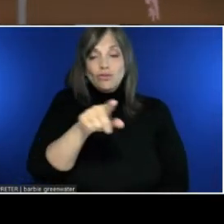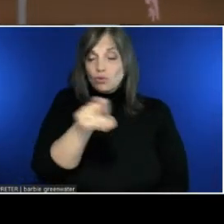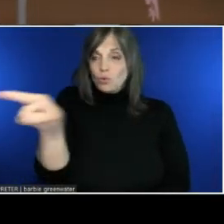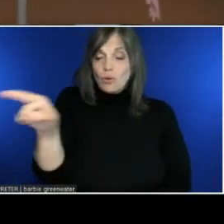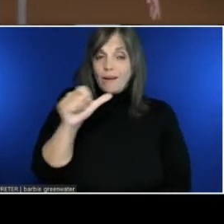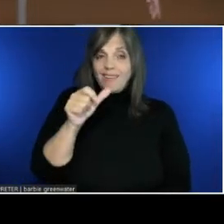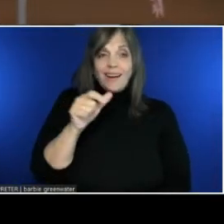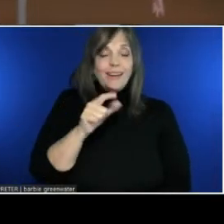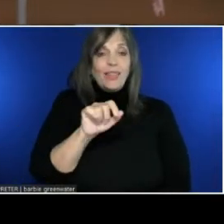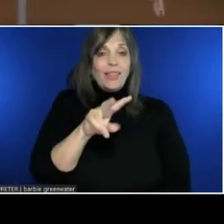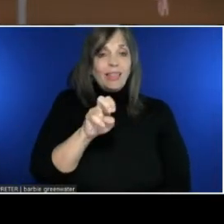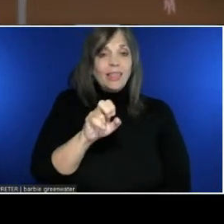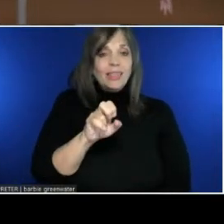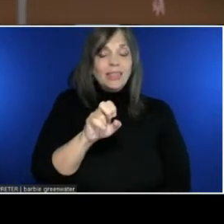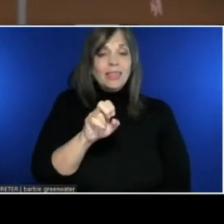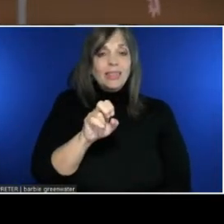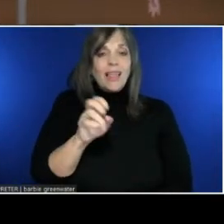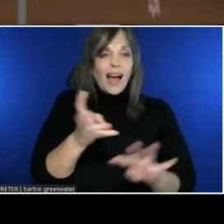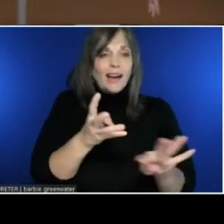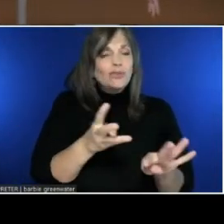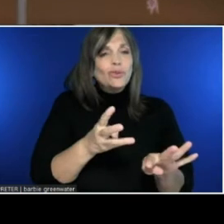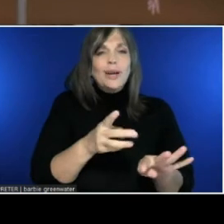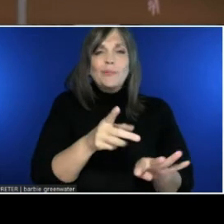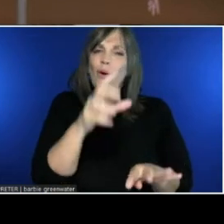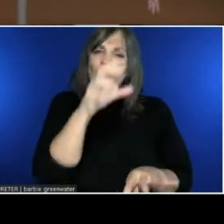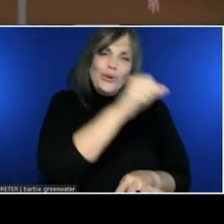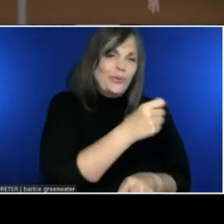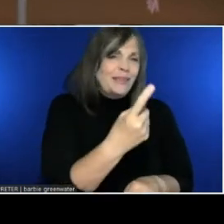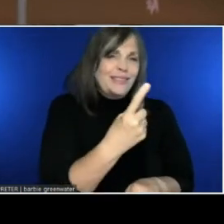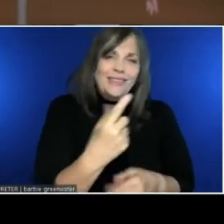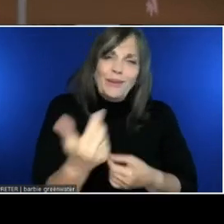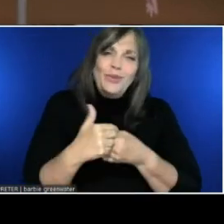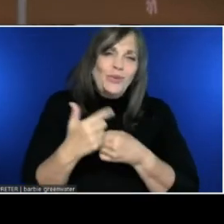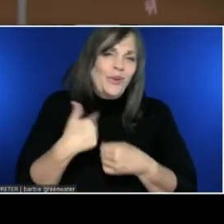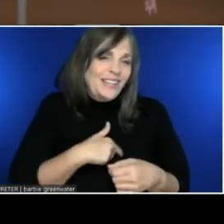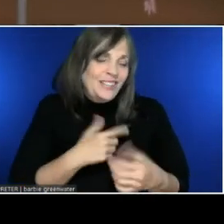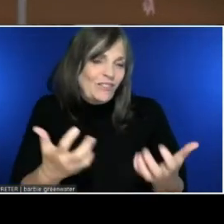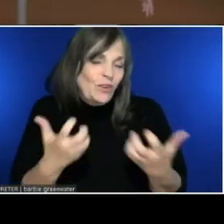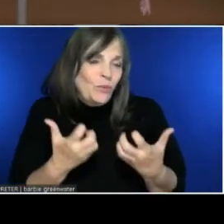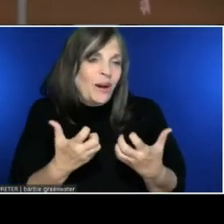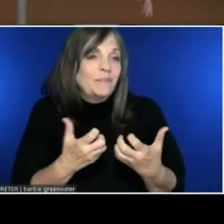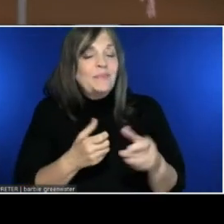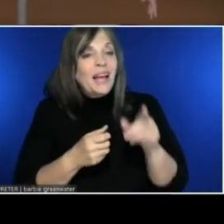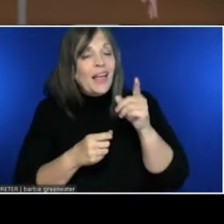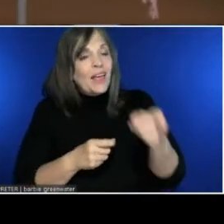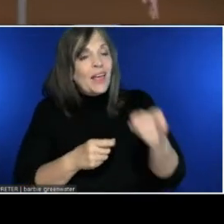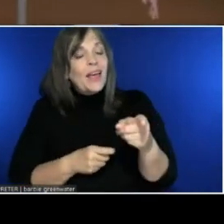Come join us, if you would like. AltSpace is a social VR application, primarily designed for events.